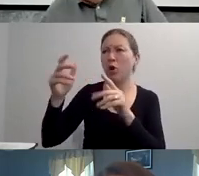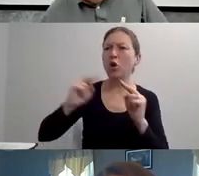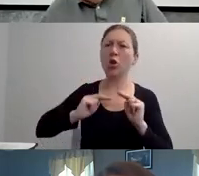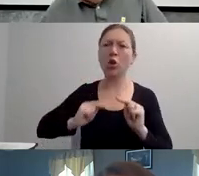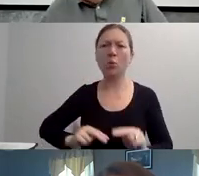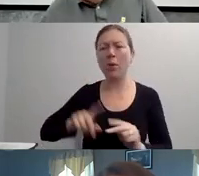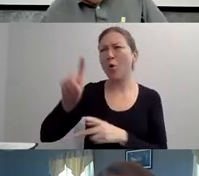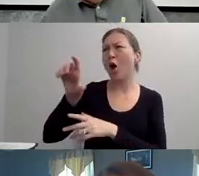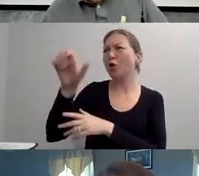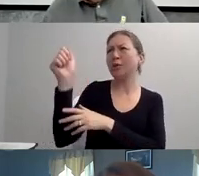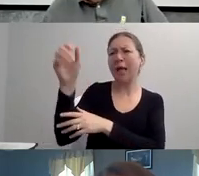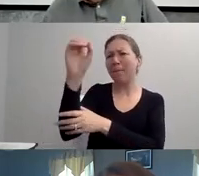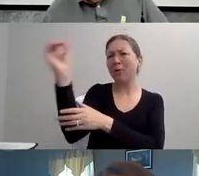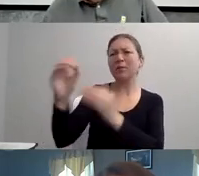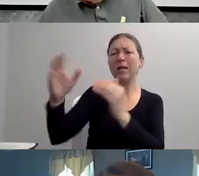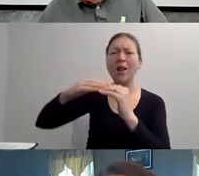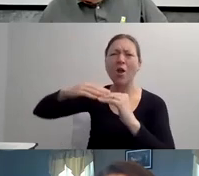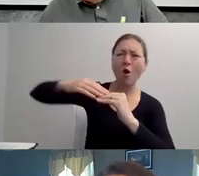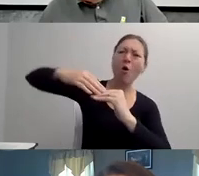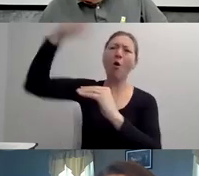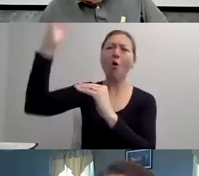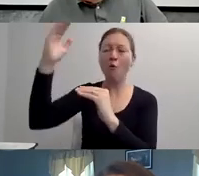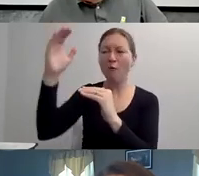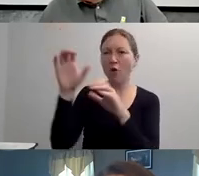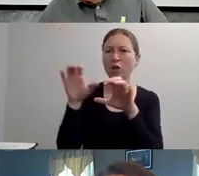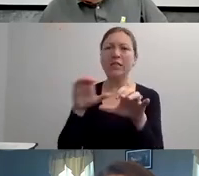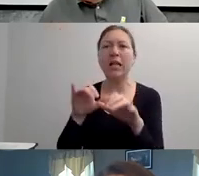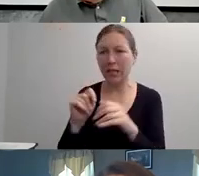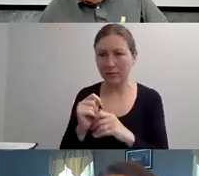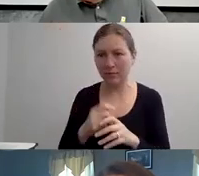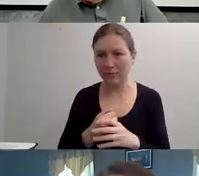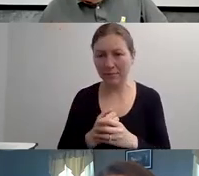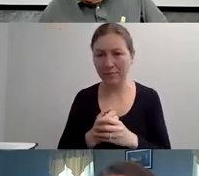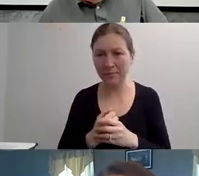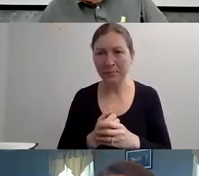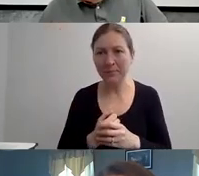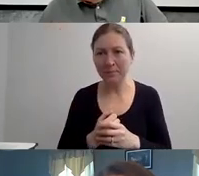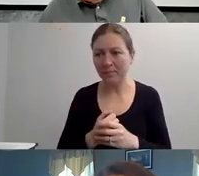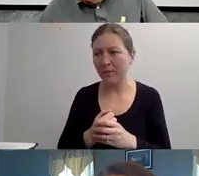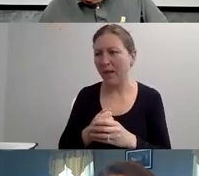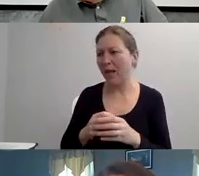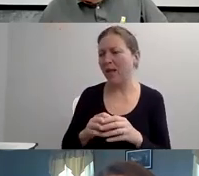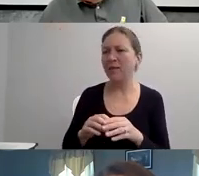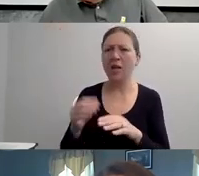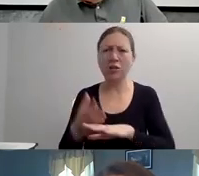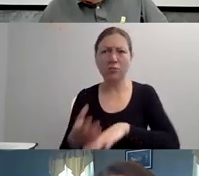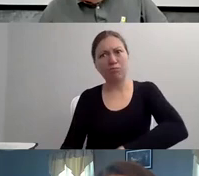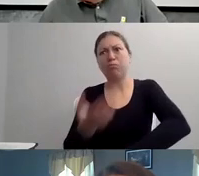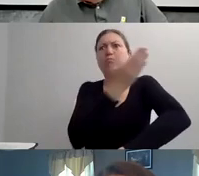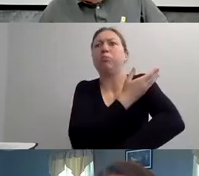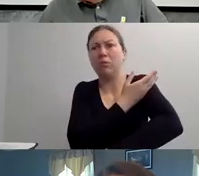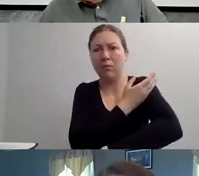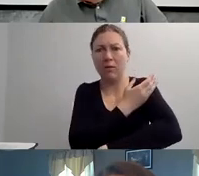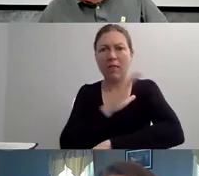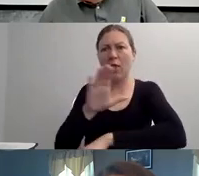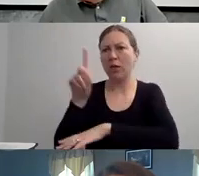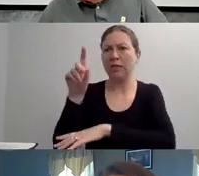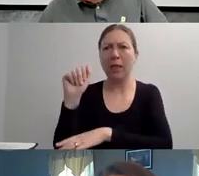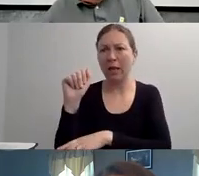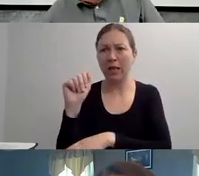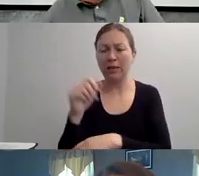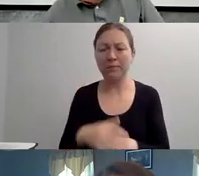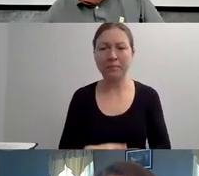OF EITHER THE GRATEFUL OR PITIFUL TINY TIM OR THE 110% GO GETTING SUPERCRIP, THEN YOU'RE